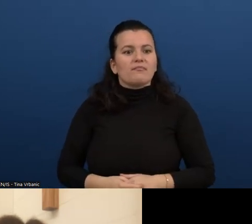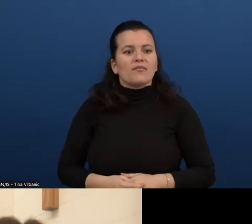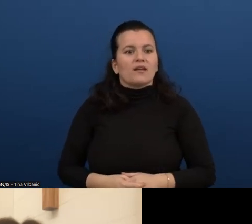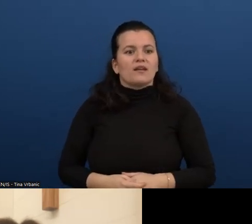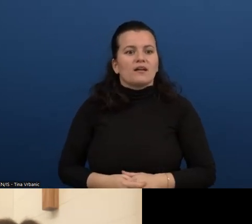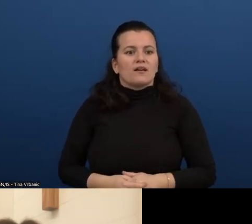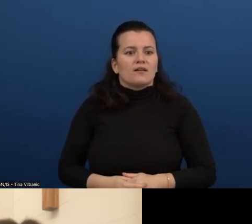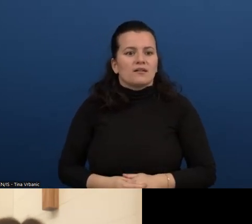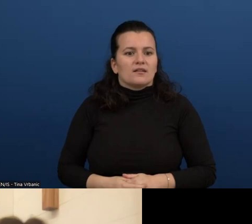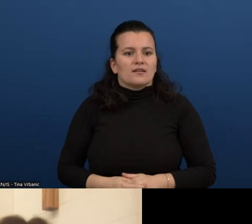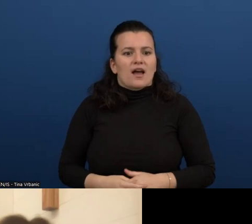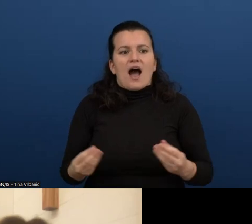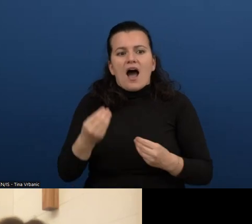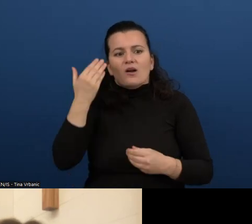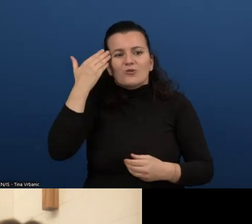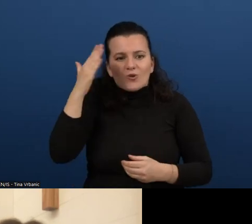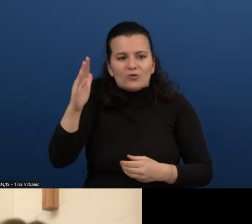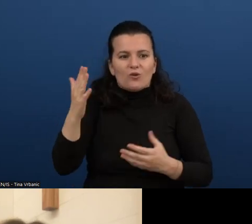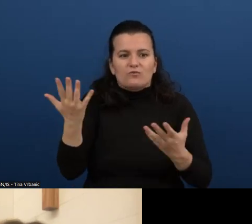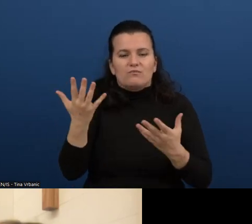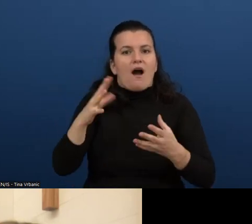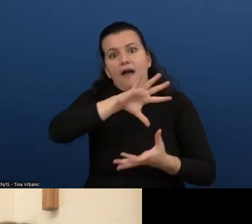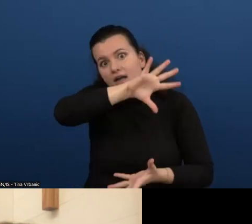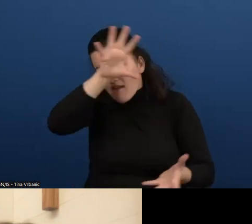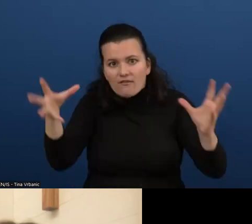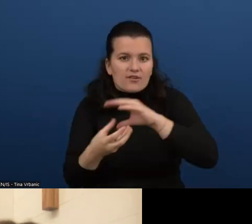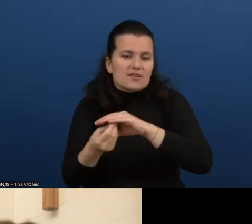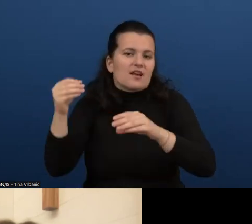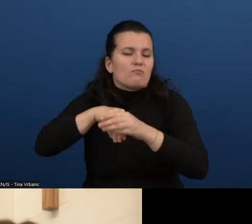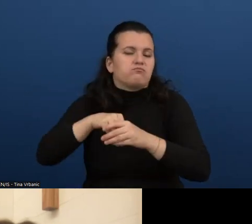So I know, I don't know if you are aware of those.